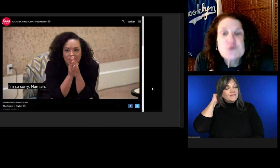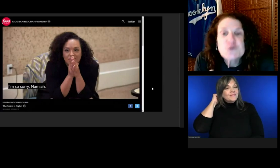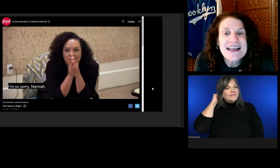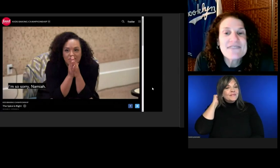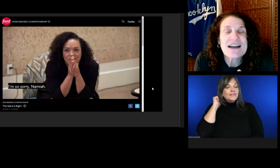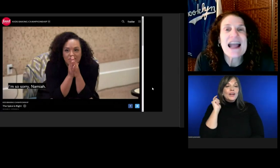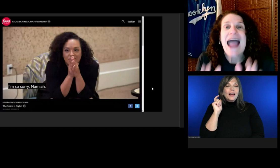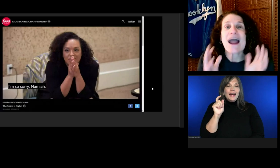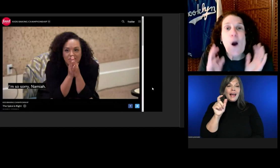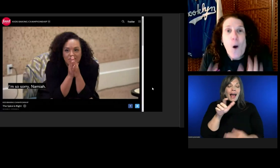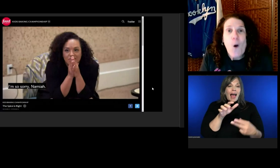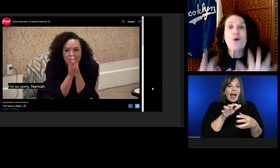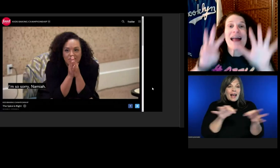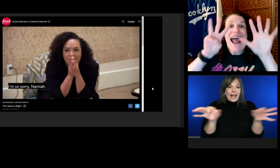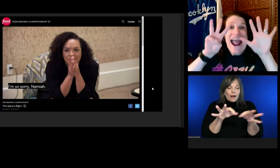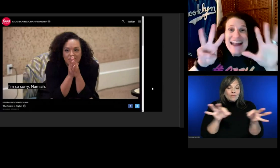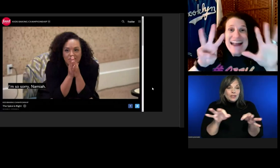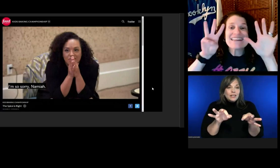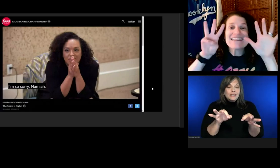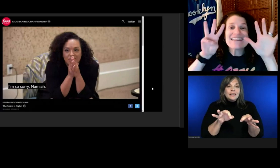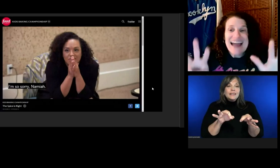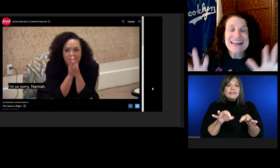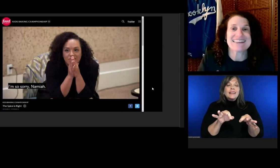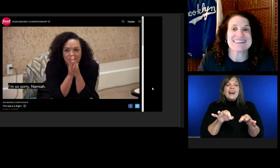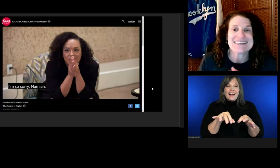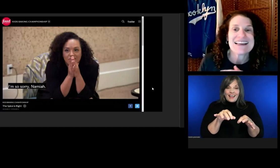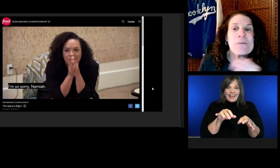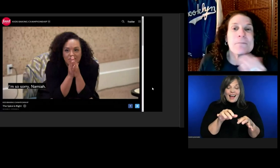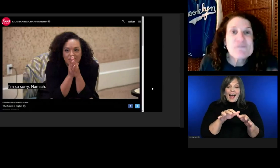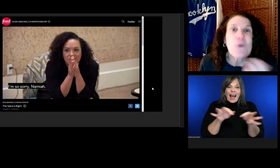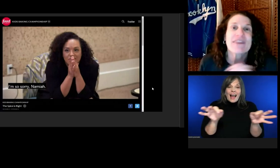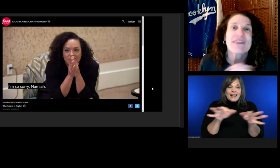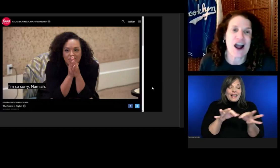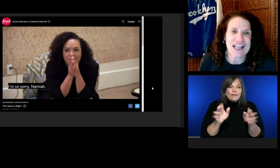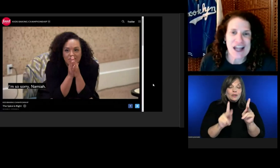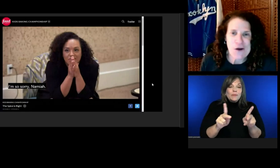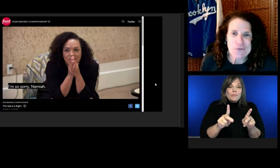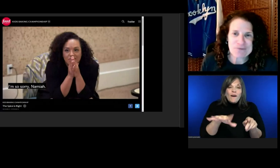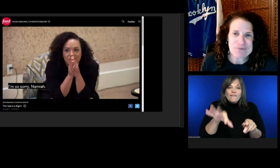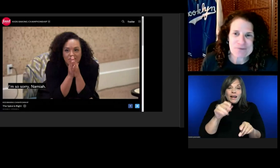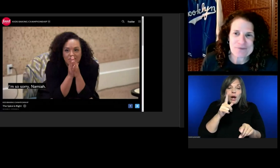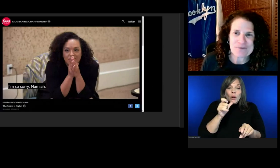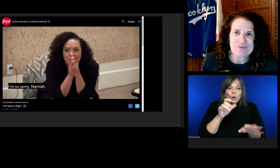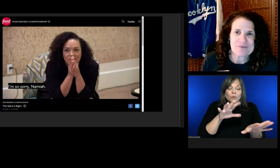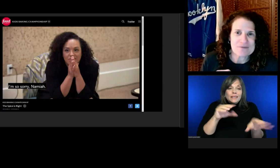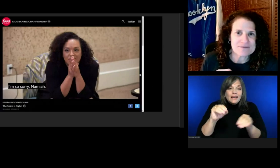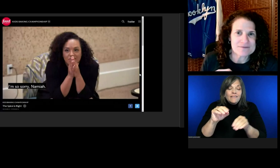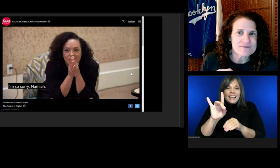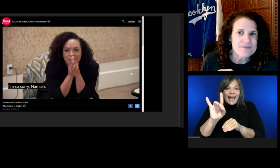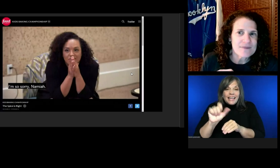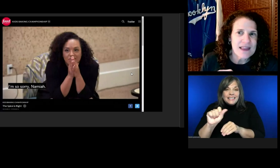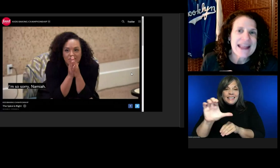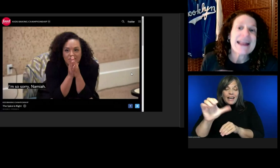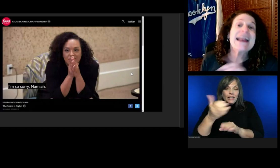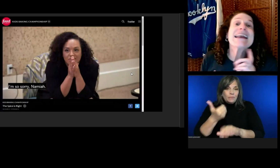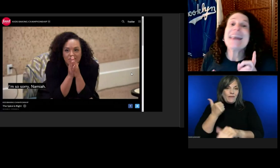Caption viewers find out who's leaving a whole 8 seconds before the audio.